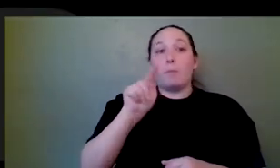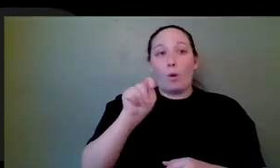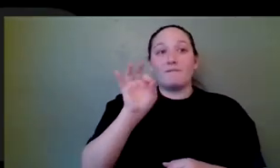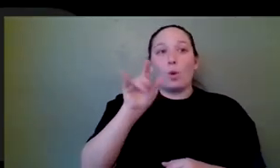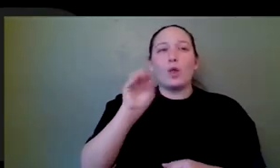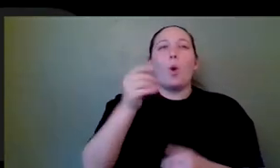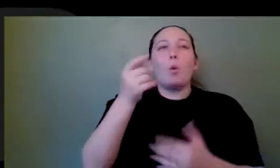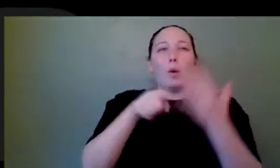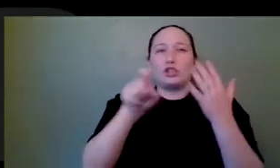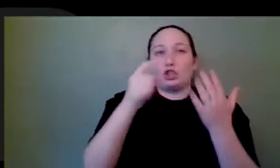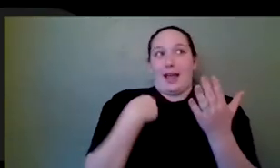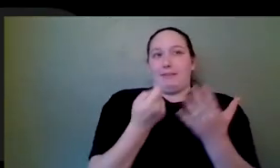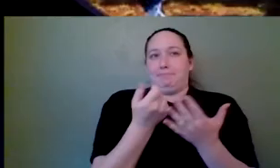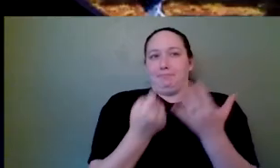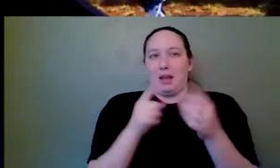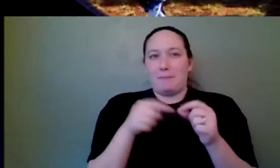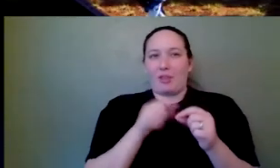like, trying to be a designer or just, let's just say designer.